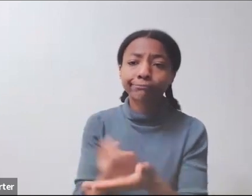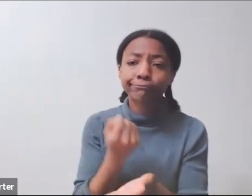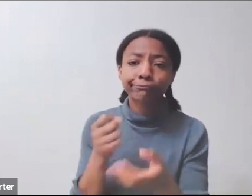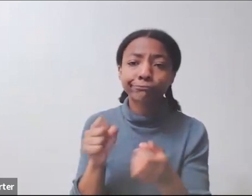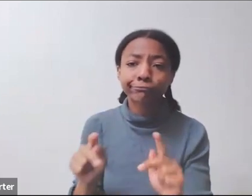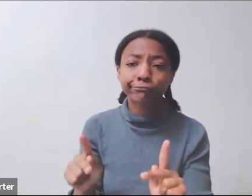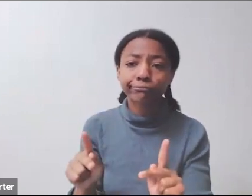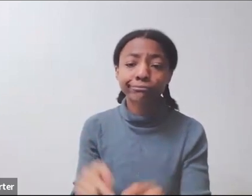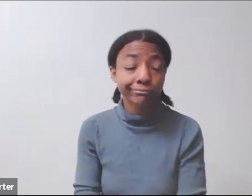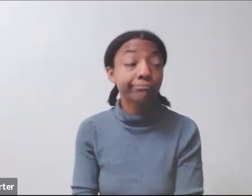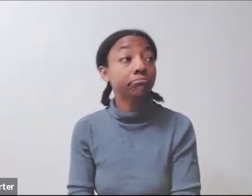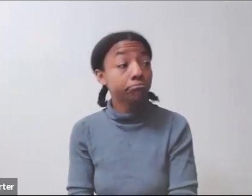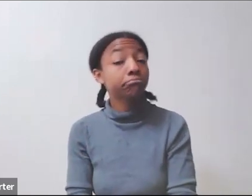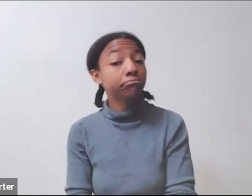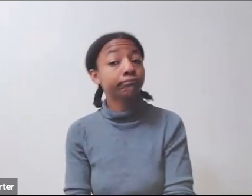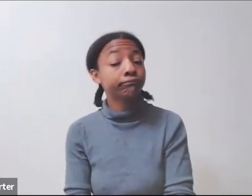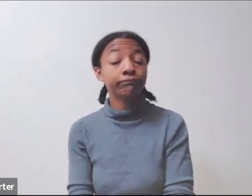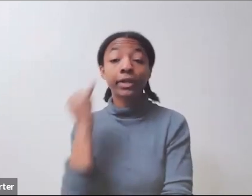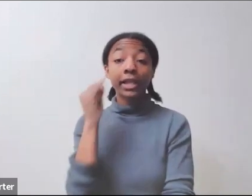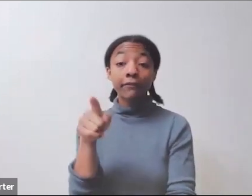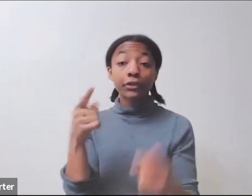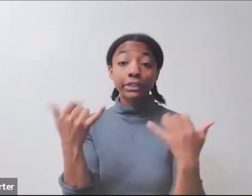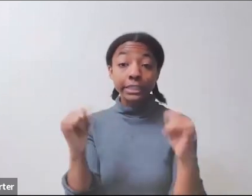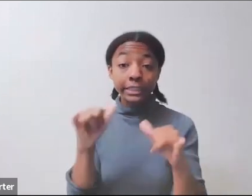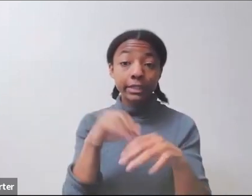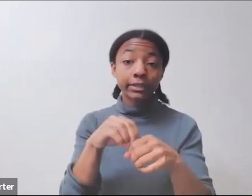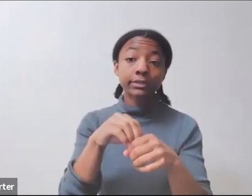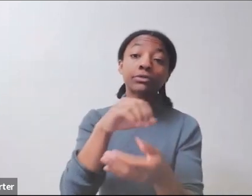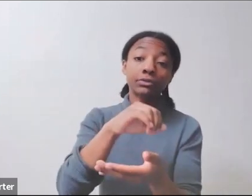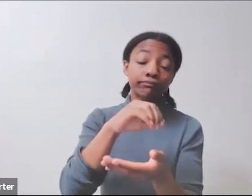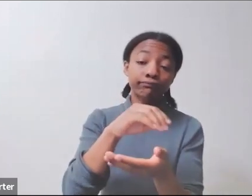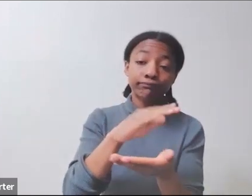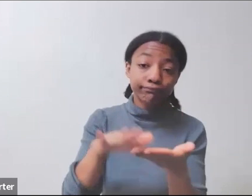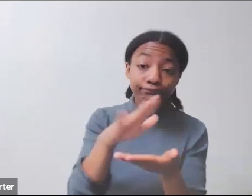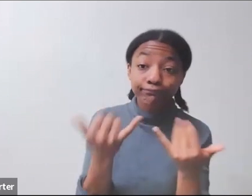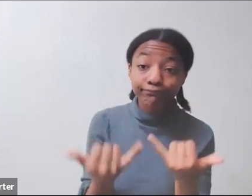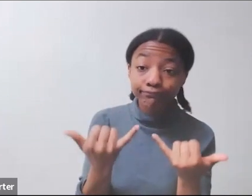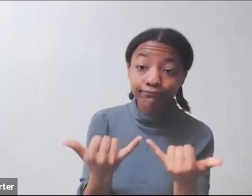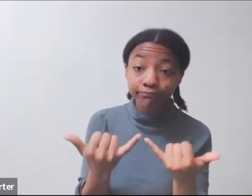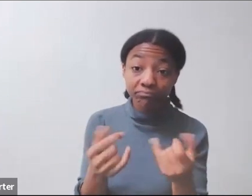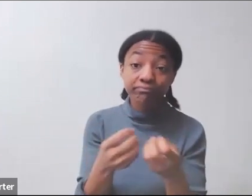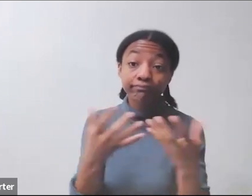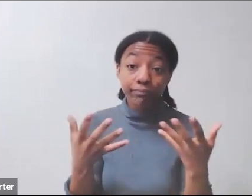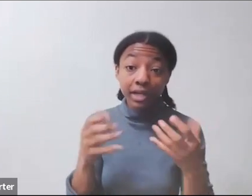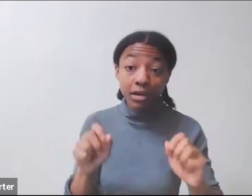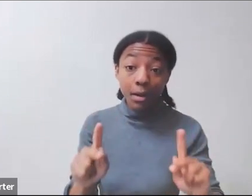Most of them are paid, some of them are unpaid. I don't know if these slides are just going to be available to you